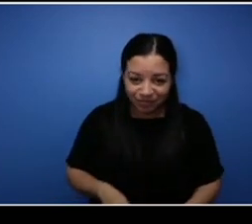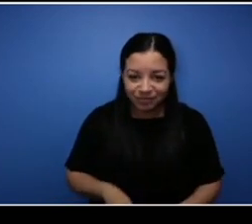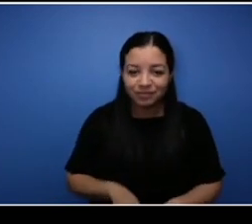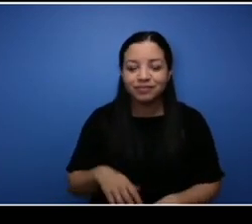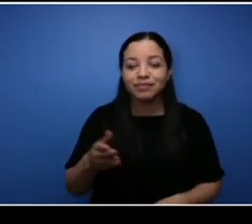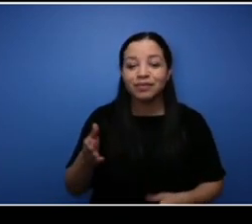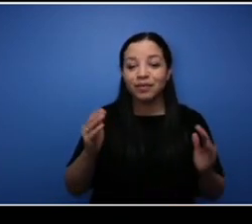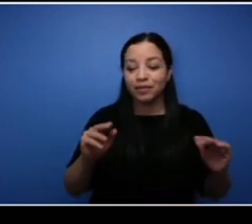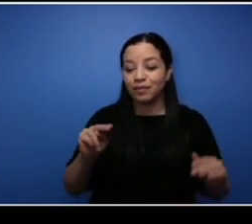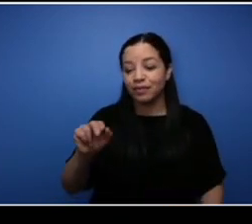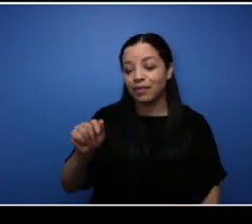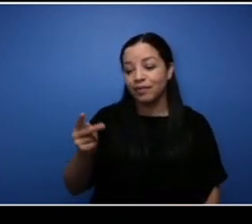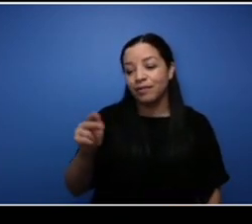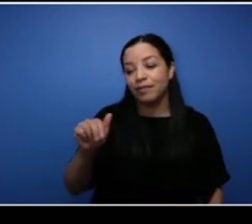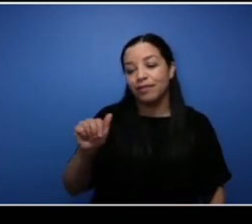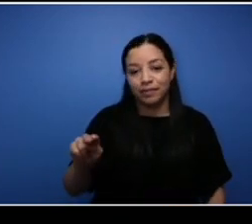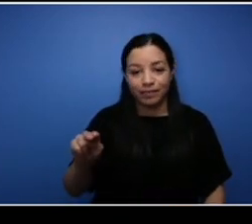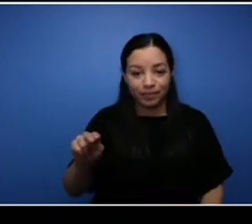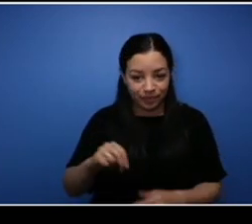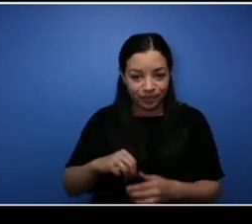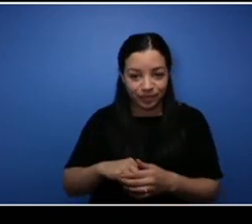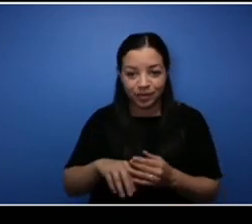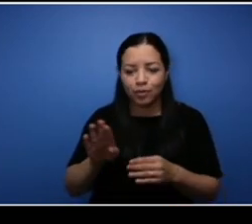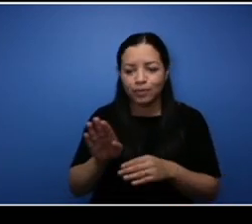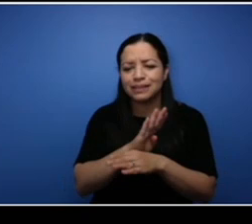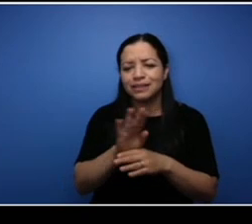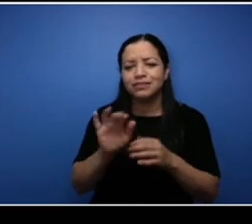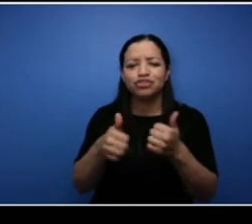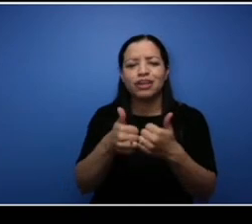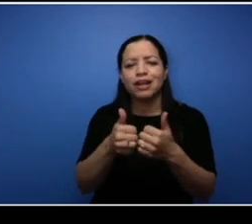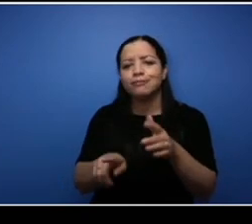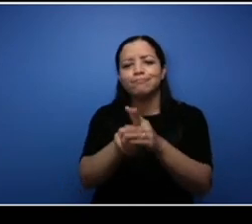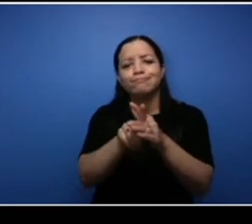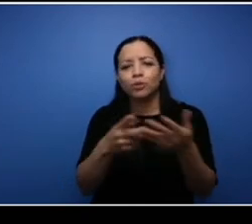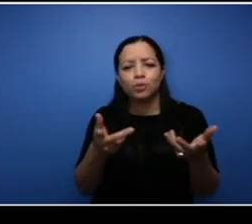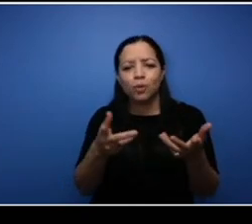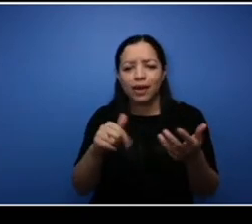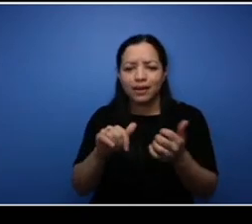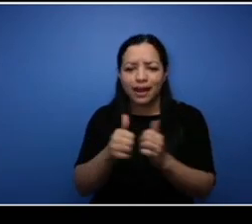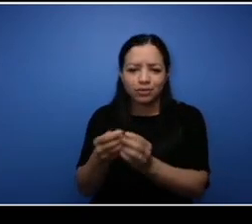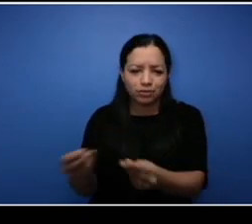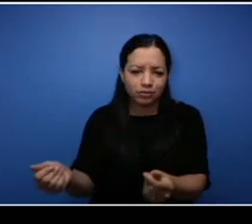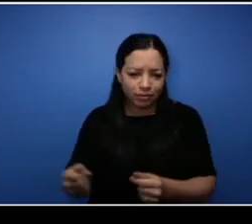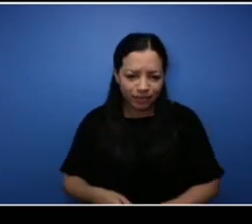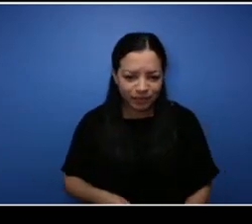was the challenge that you faced in your business and how did you overcome it? I think my biggest